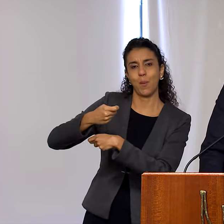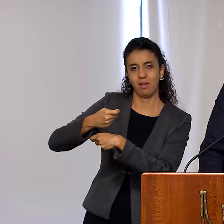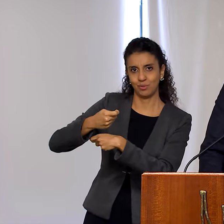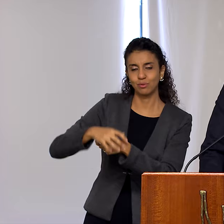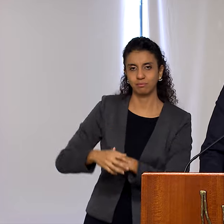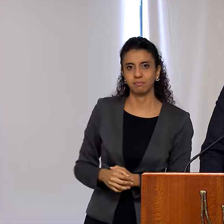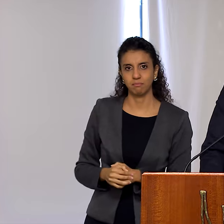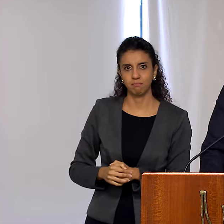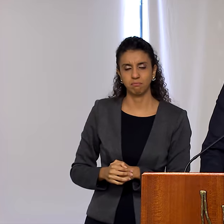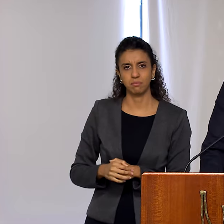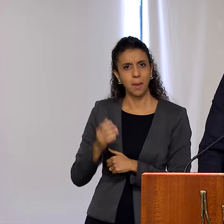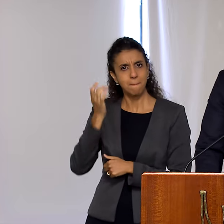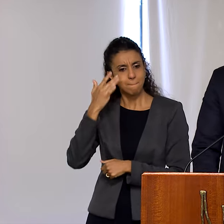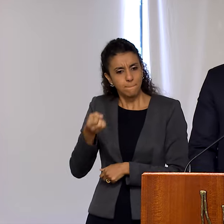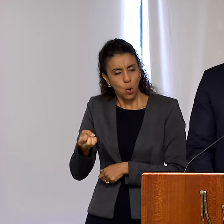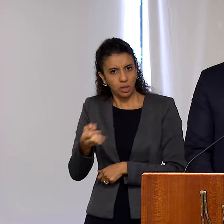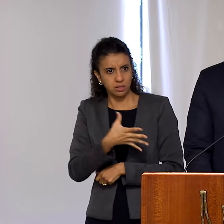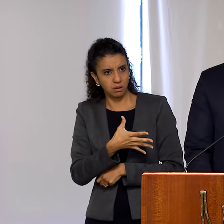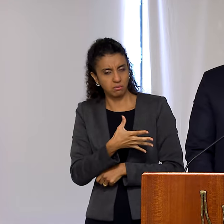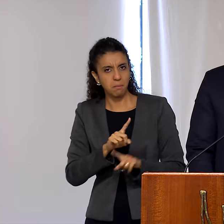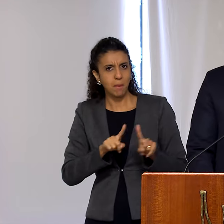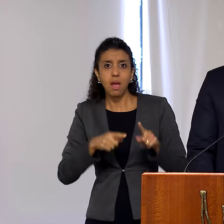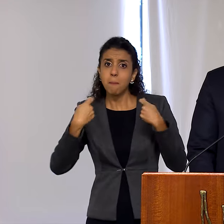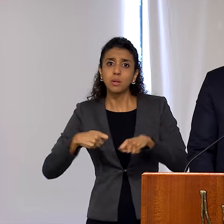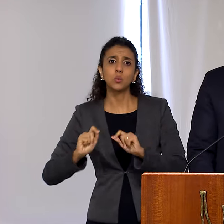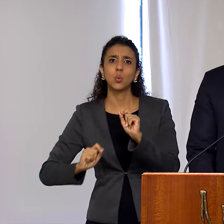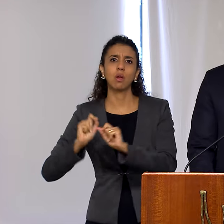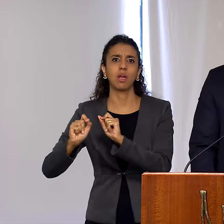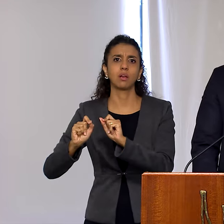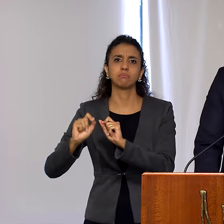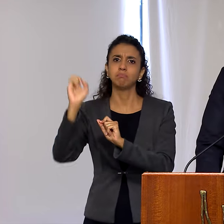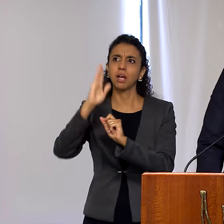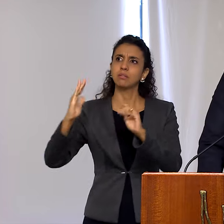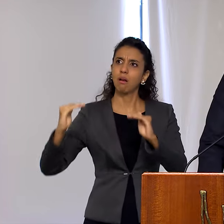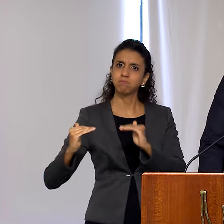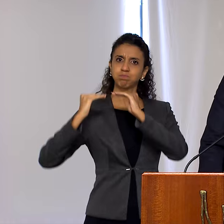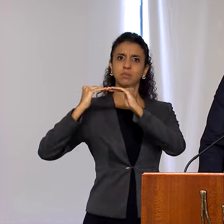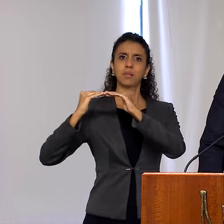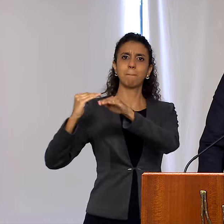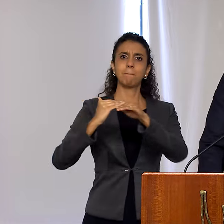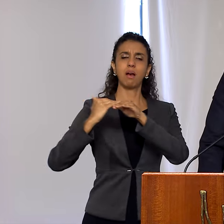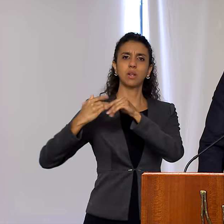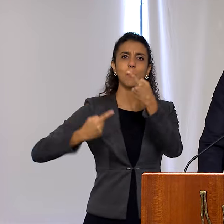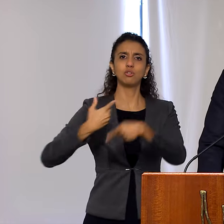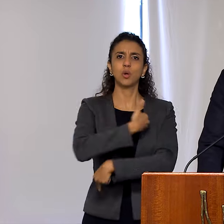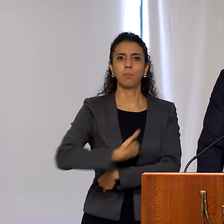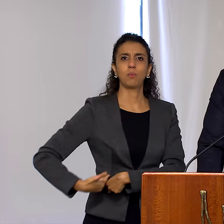There can be no modernization without exposing the country to the highest standards of public policy which is why our increasingly close